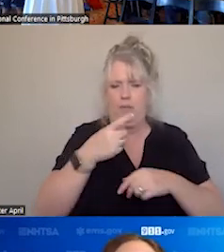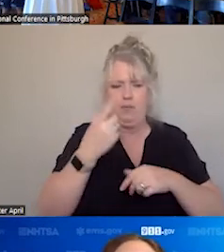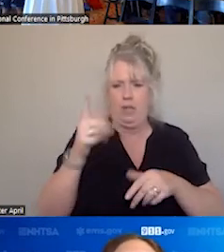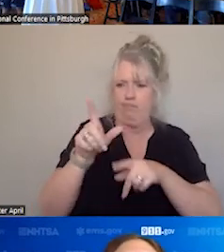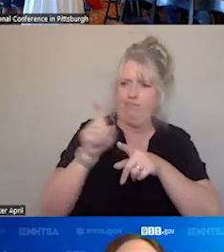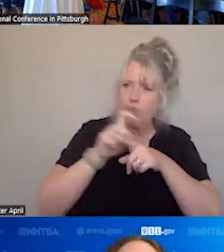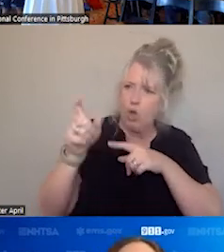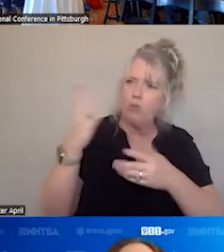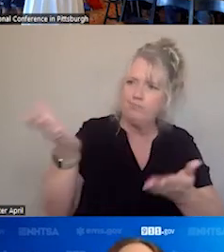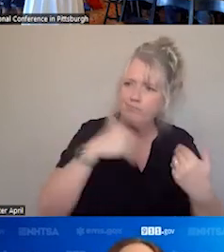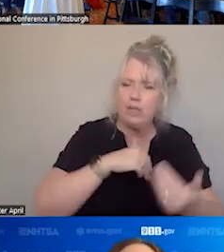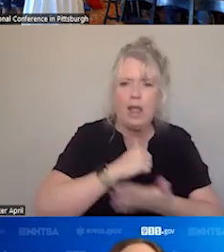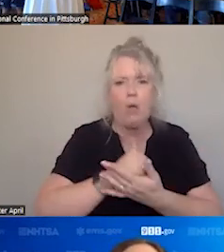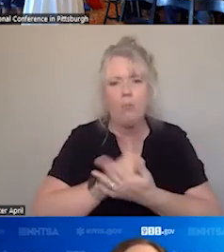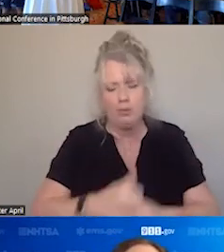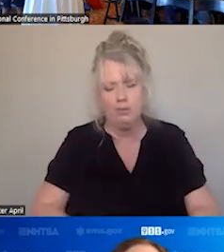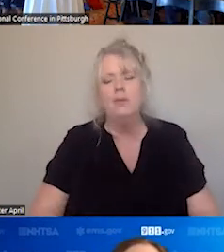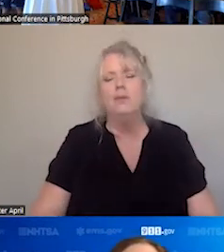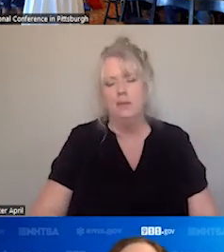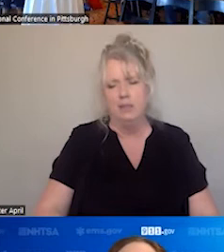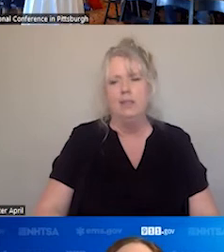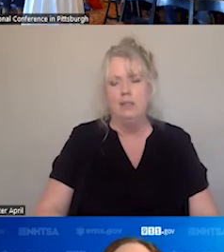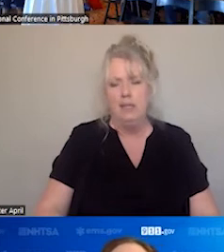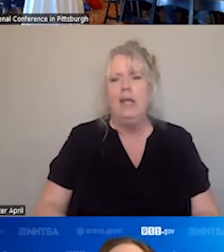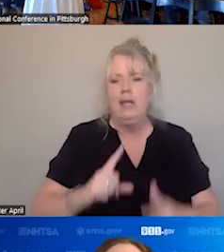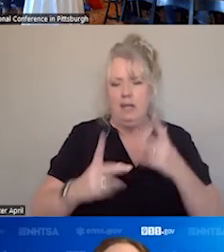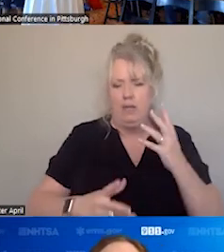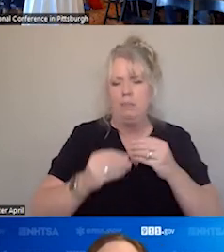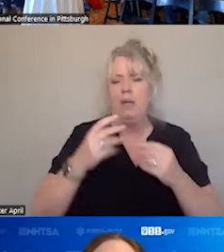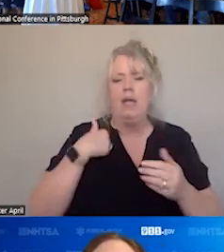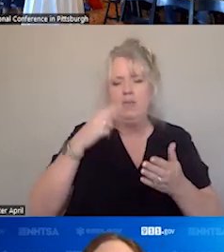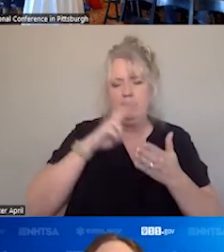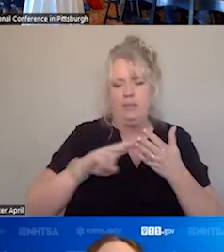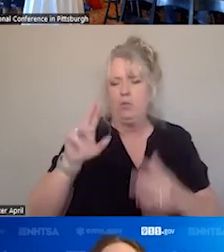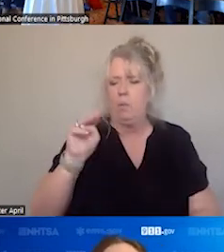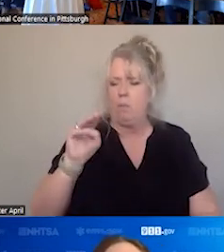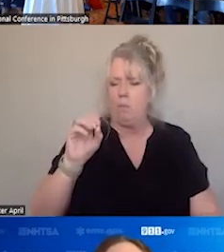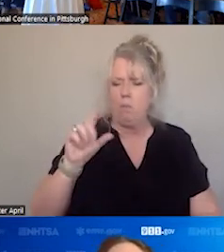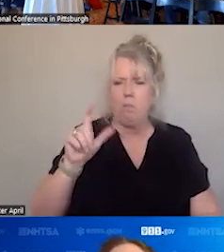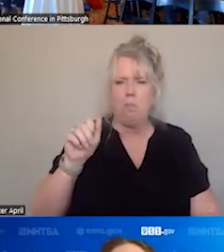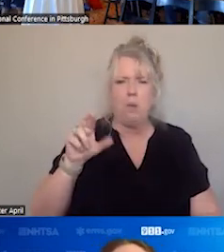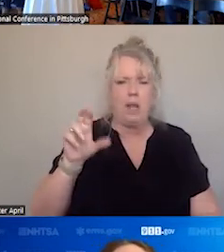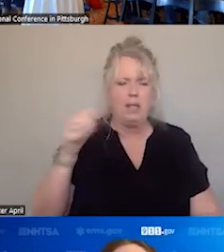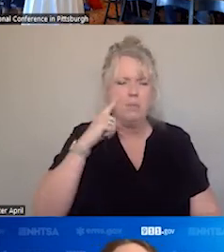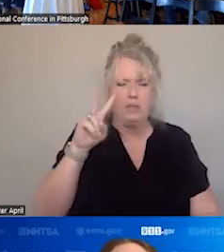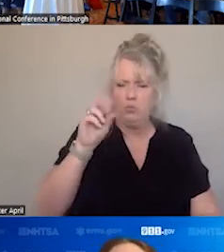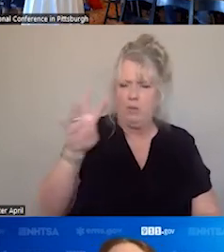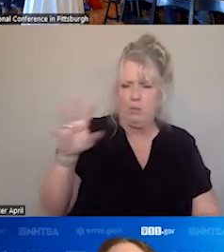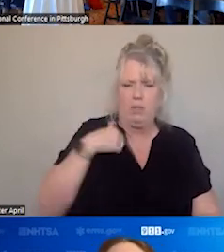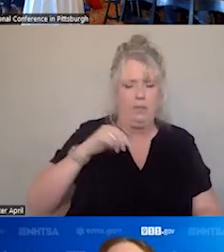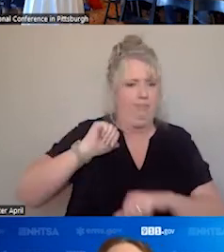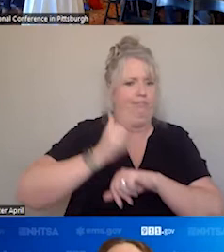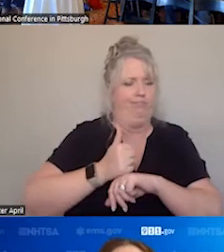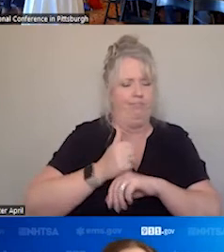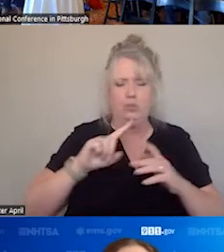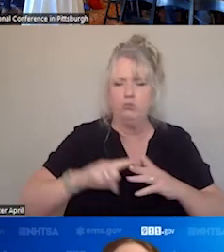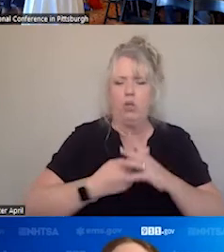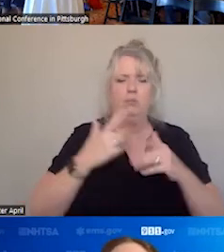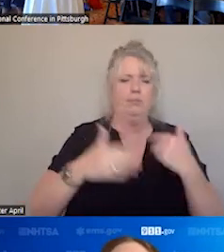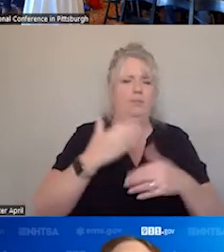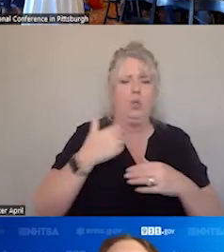SO, IN ADDITION SECRETARY MINETTA, 2004 WAS, PIONEERING RECOGNIZING A PLANE, TRAIN, AUTOMOBILE